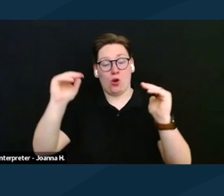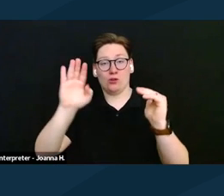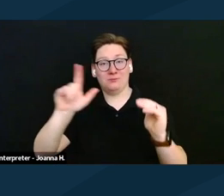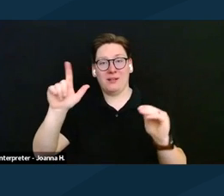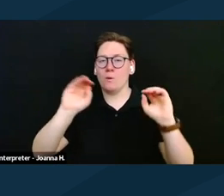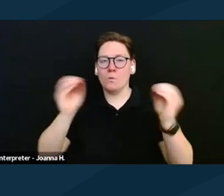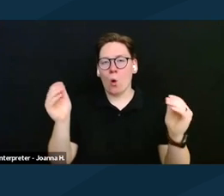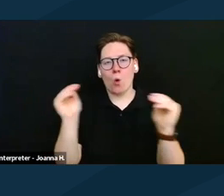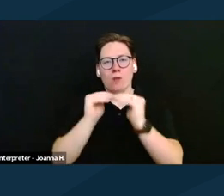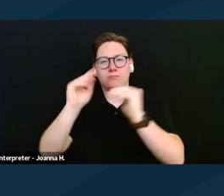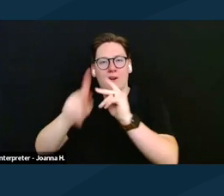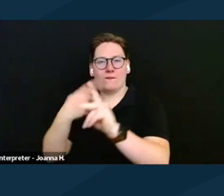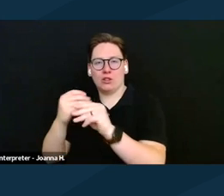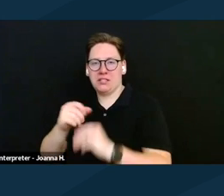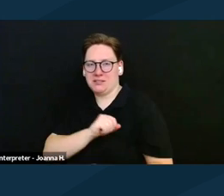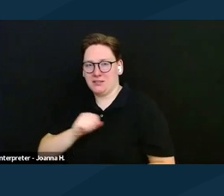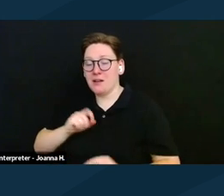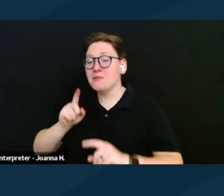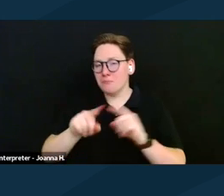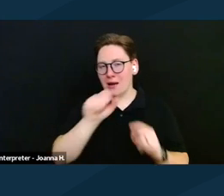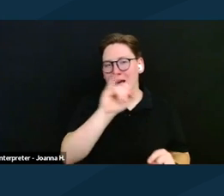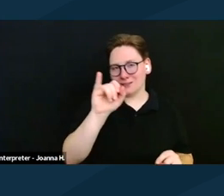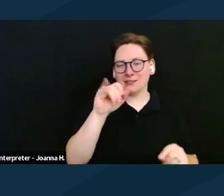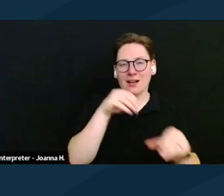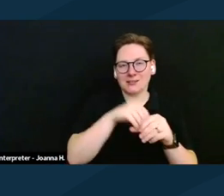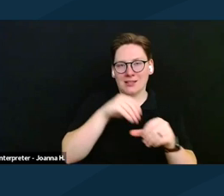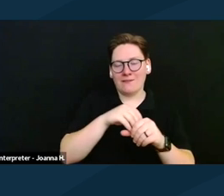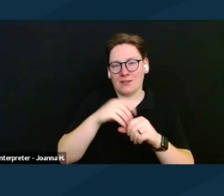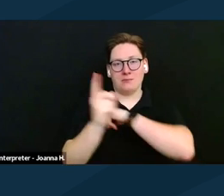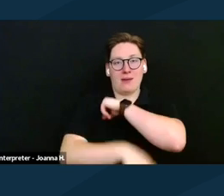but the SSI Savings Penalty Elimination Act does have a senate version.